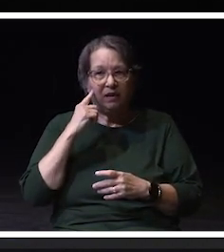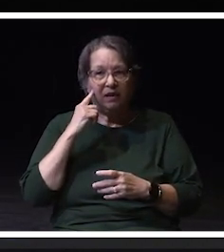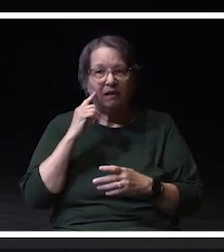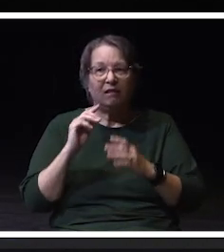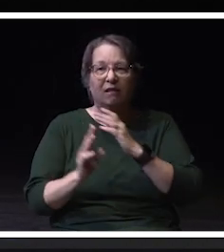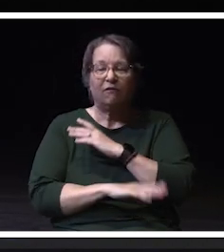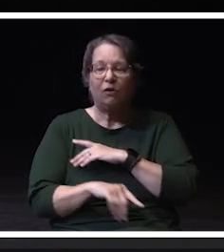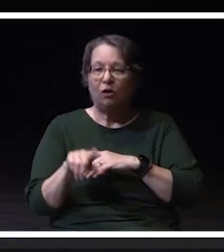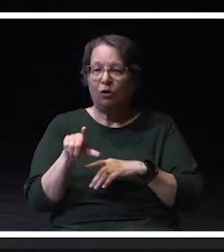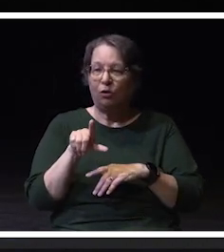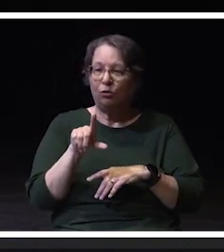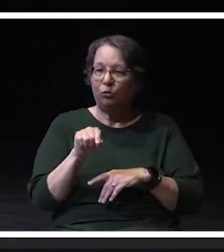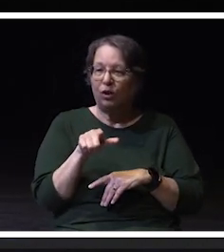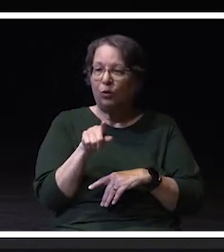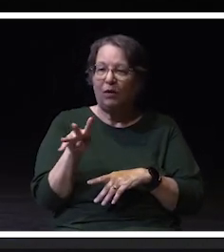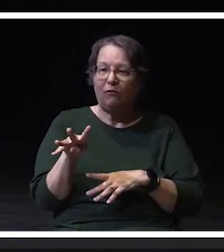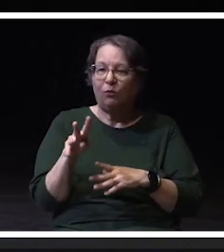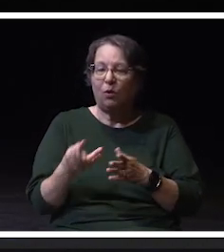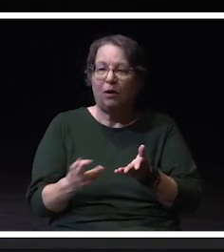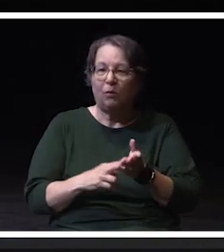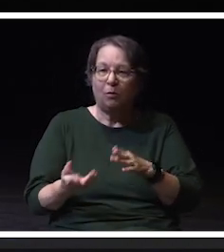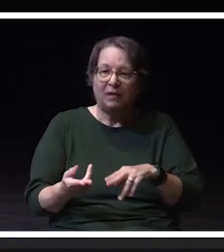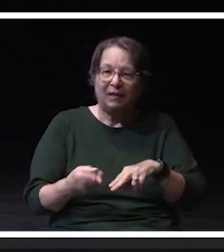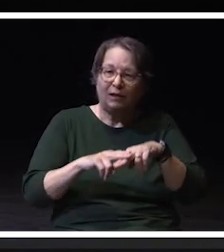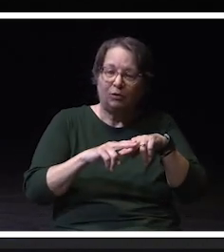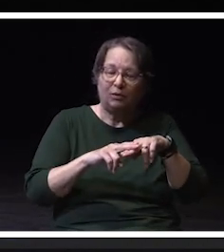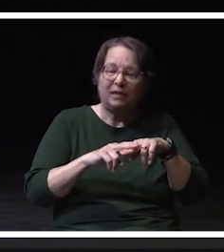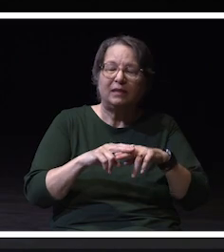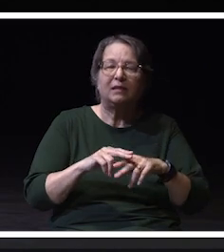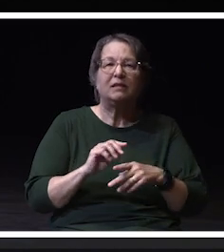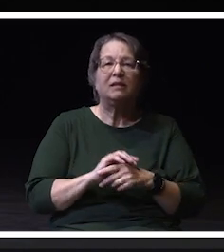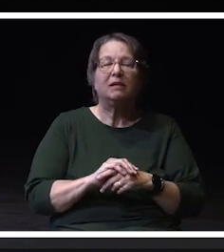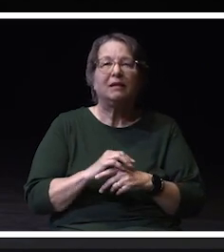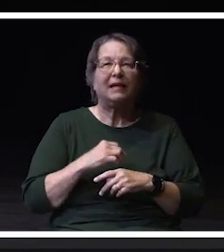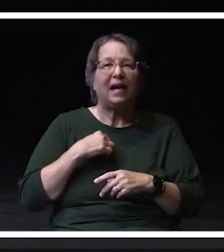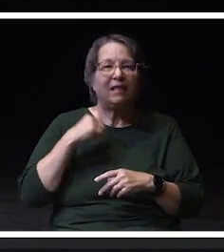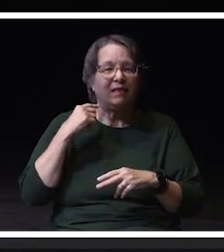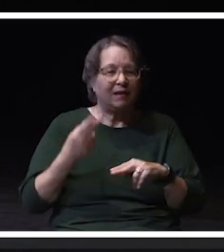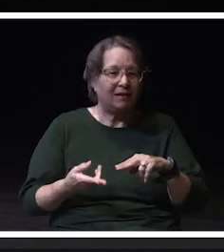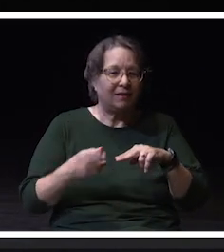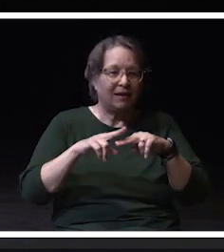In fact, we anticipate being up and our overall enrollment